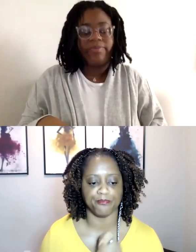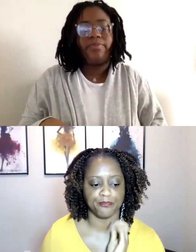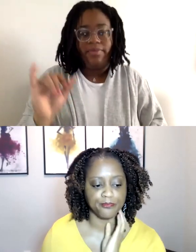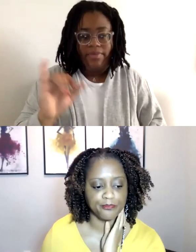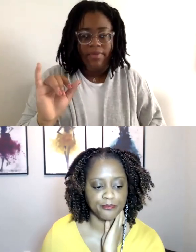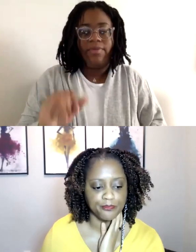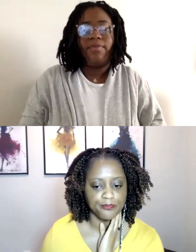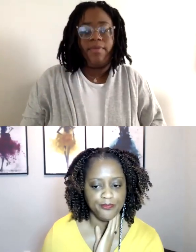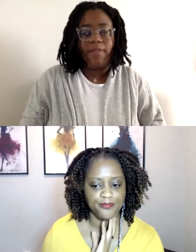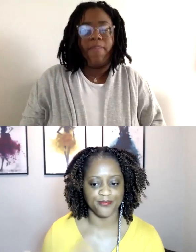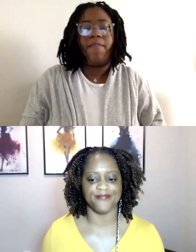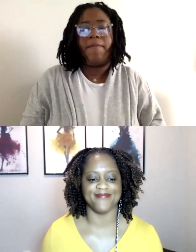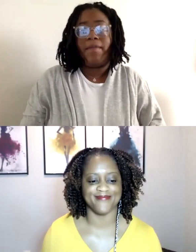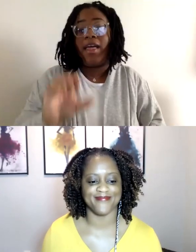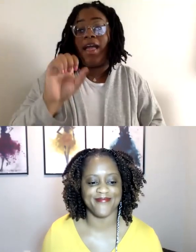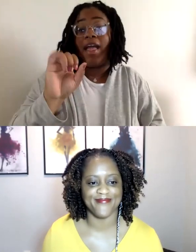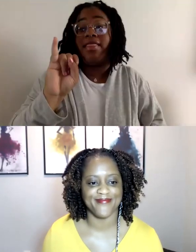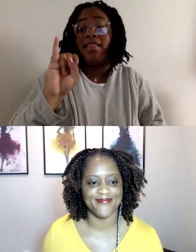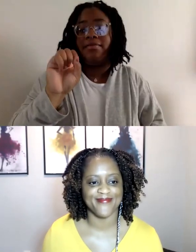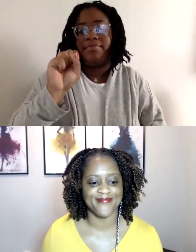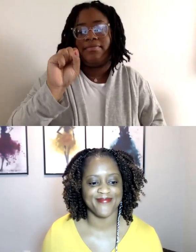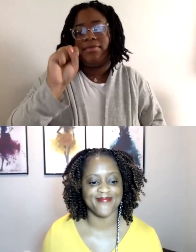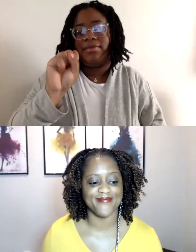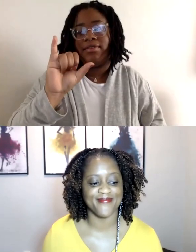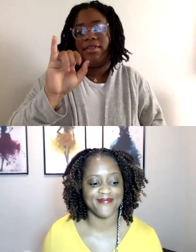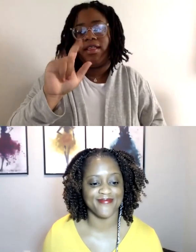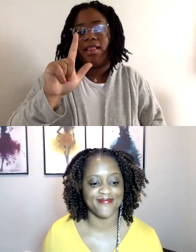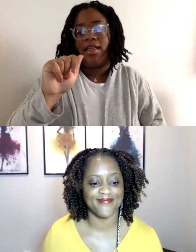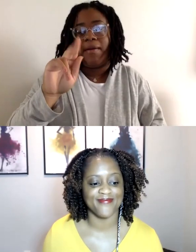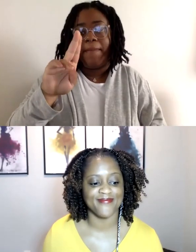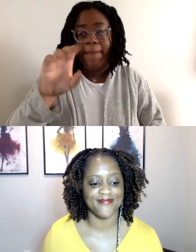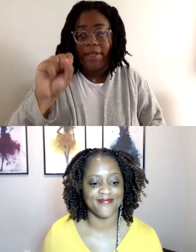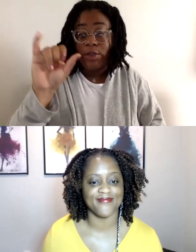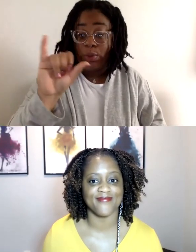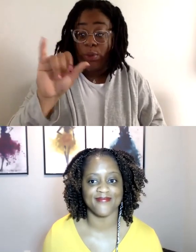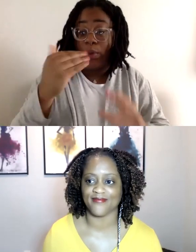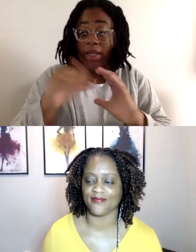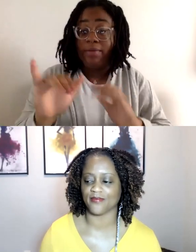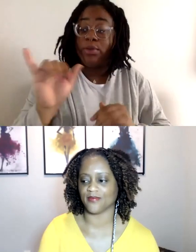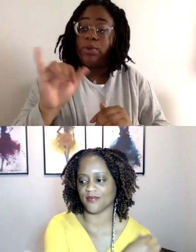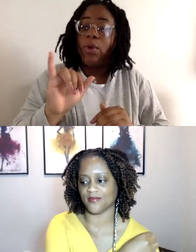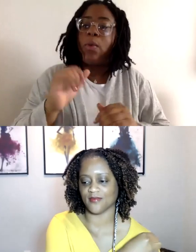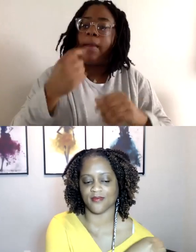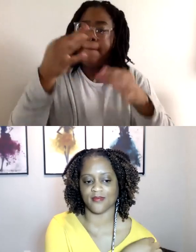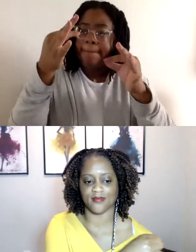Yeah and the syllabus as well, that'll all be there. And then just so you know, we made a decision, that next week, once we are back in,